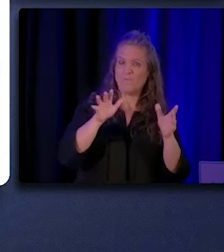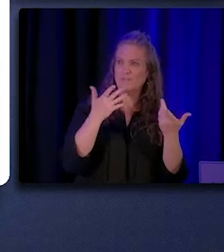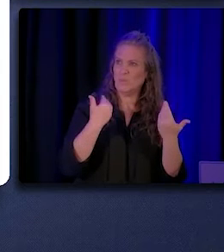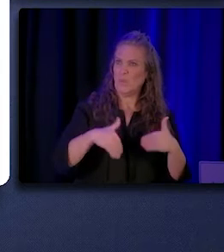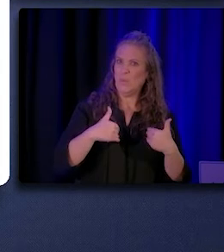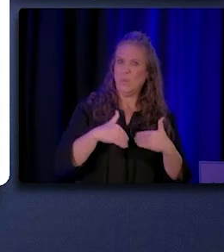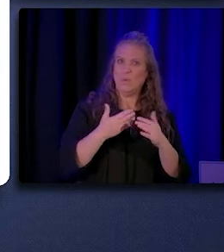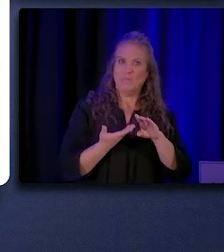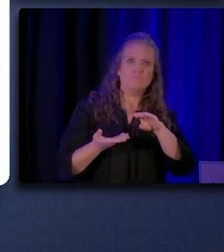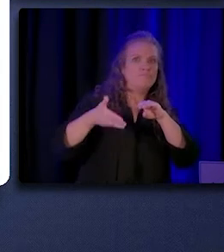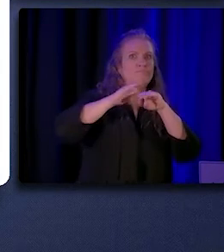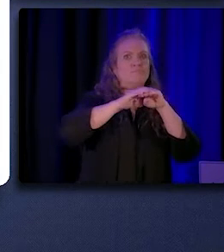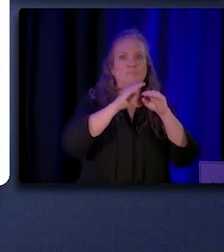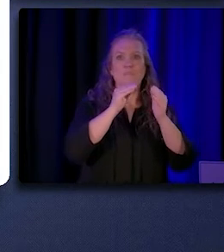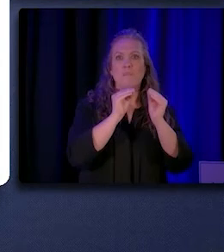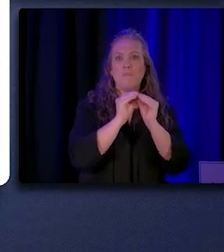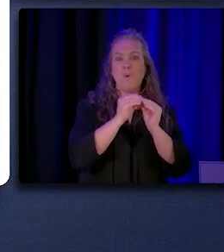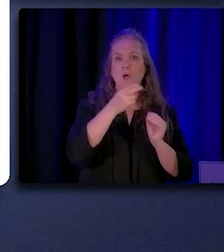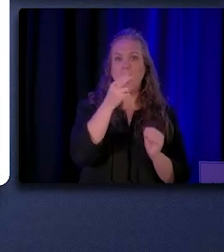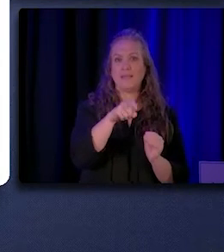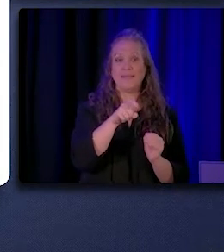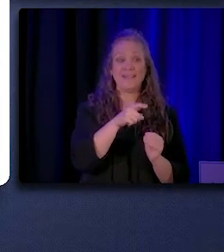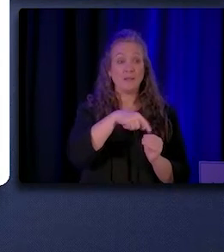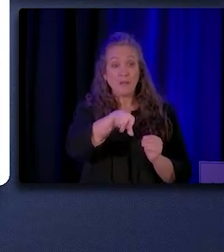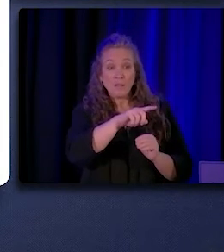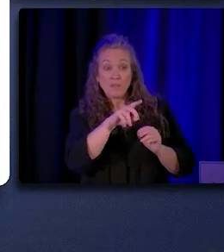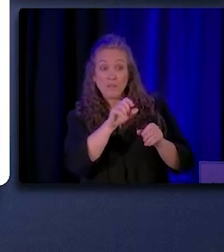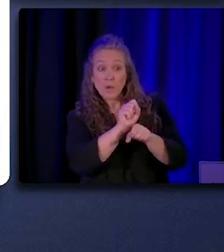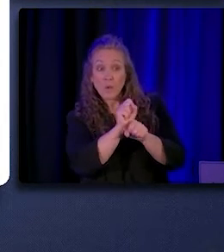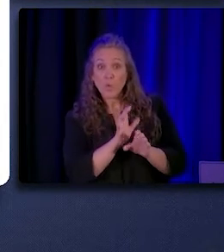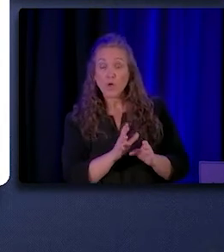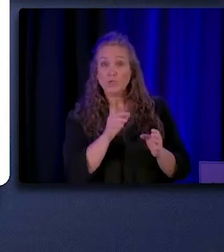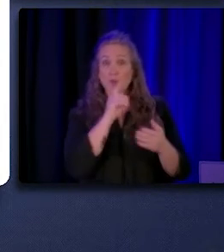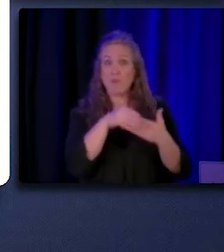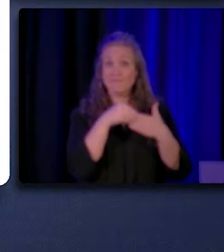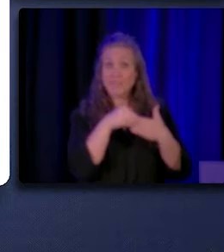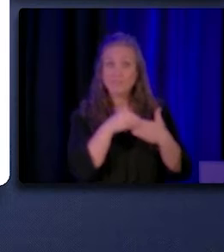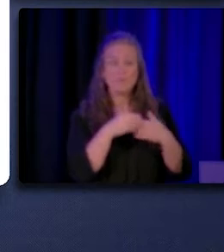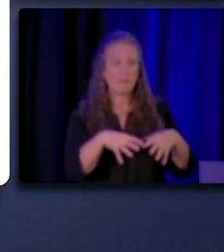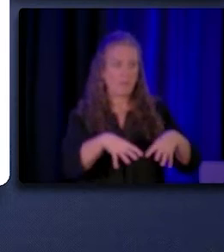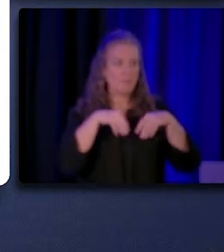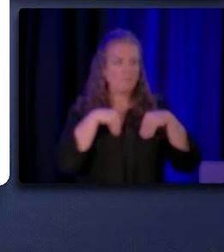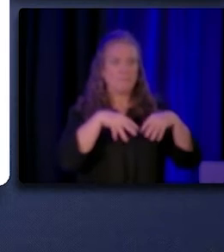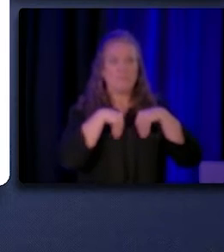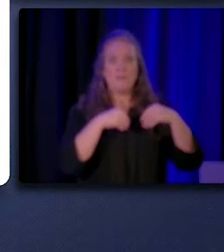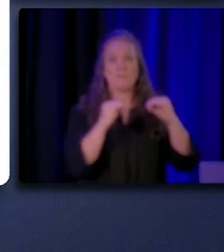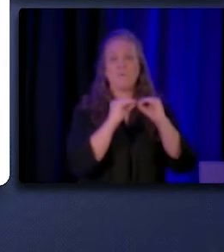"because they were flexible and they took on a lot of roles "that were there before, and they have done amazing work."